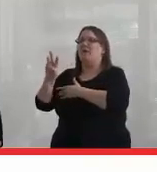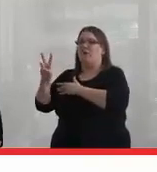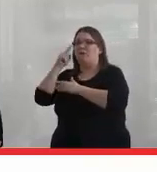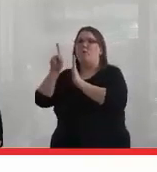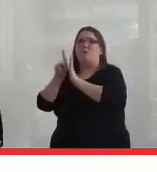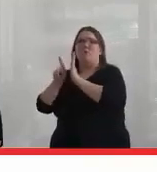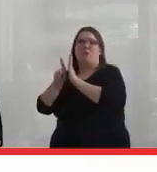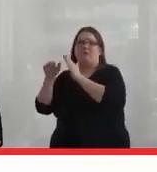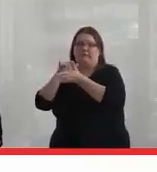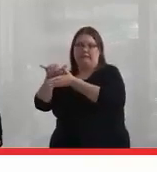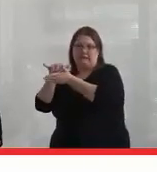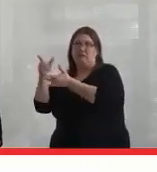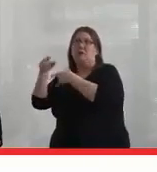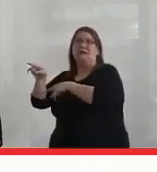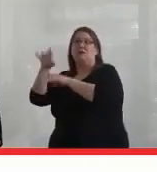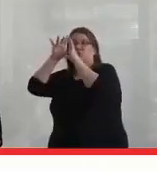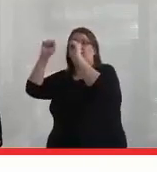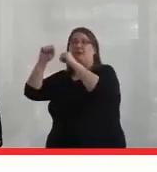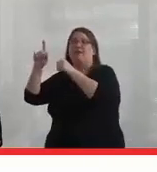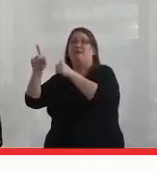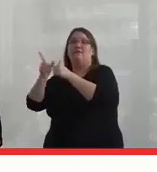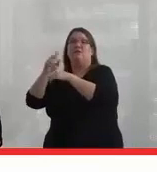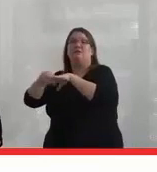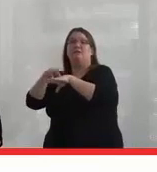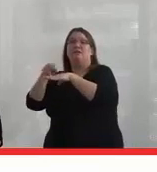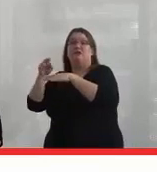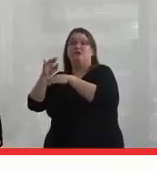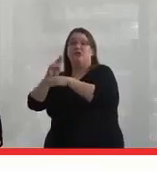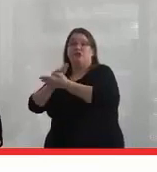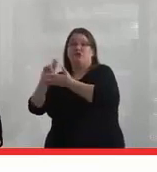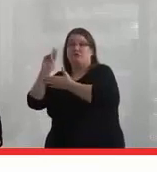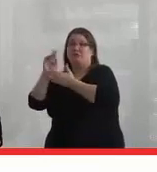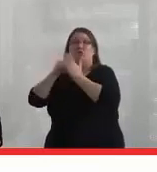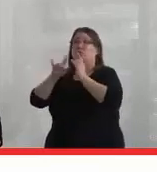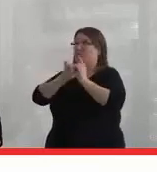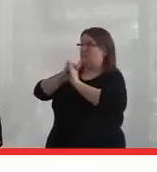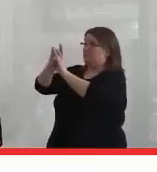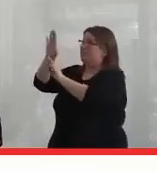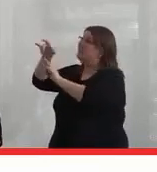is when he was the president of First Nations University, students came to him and said it needs to be more